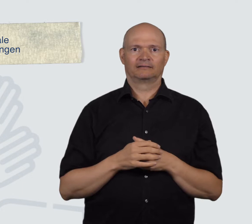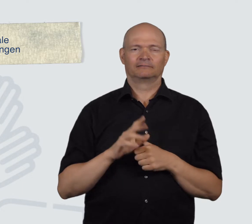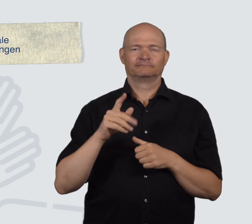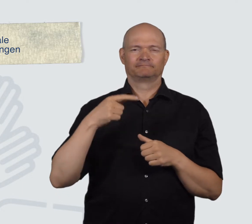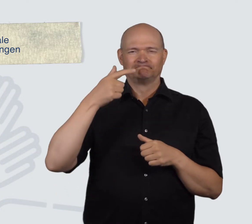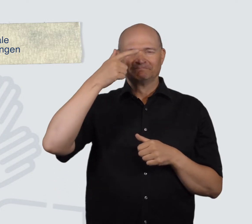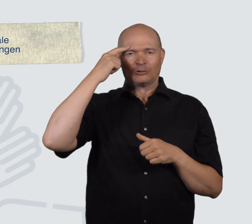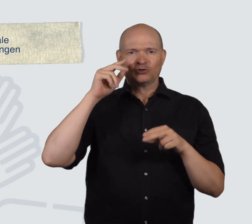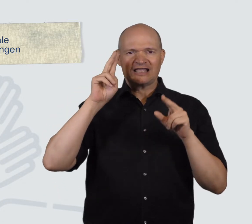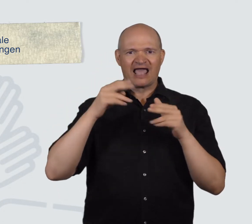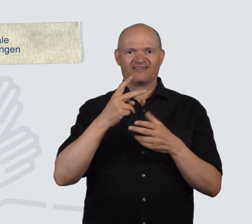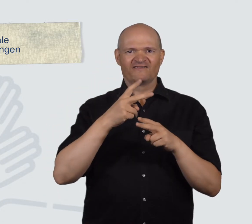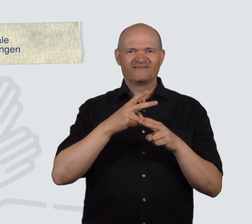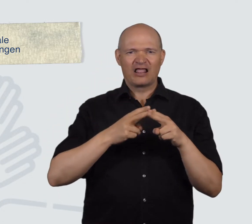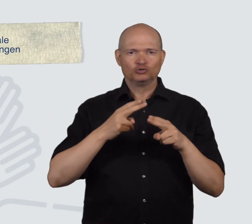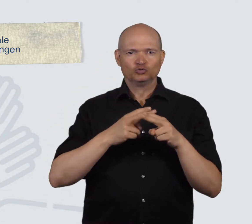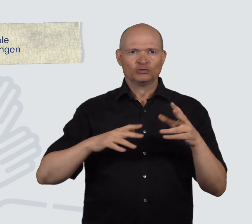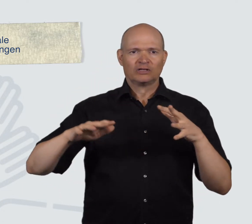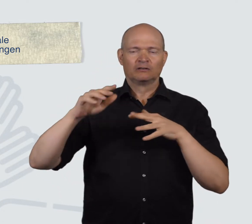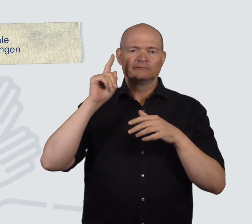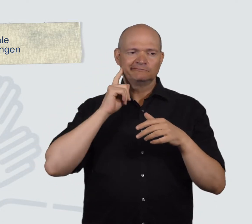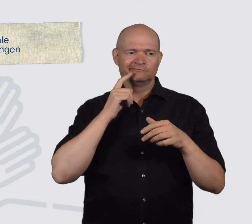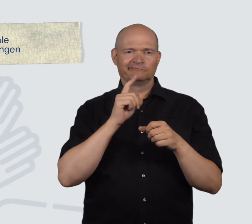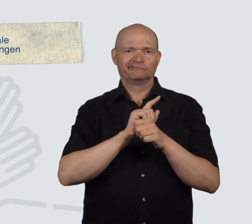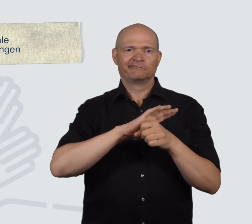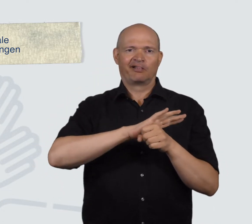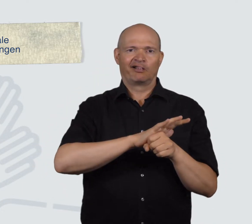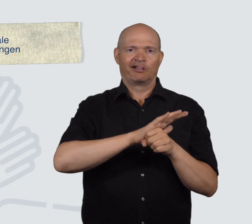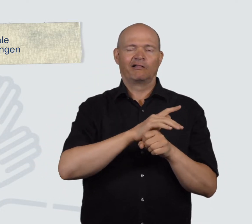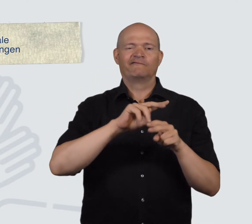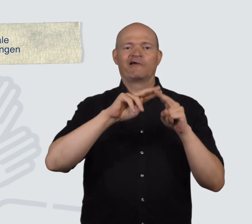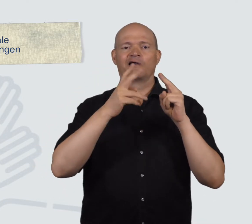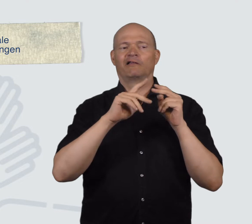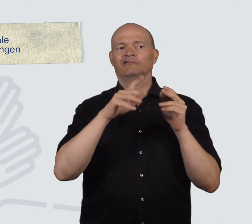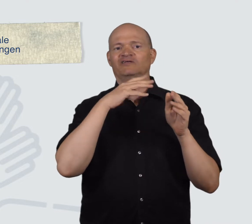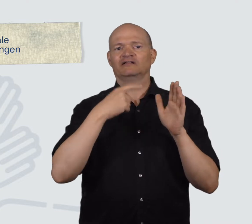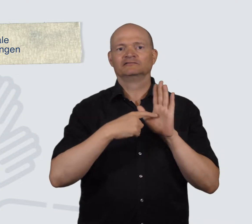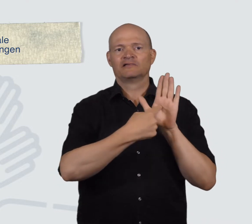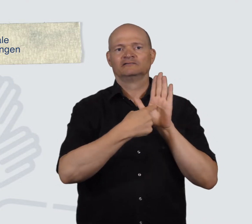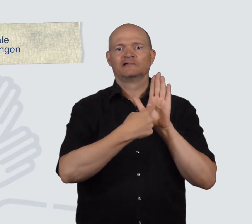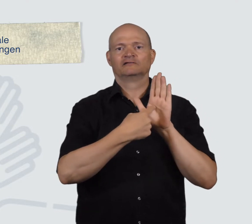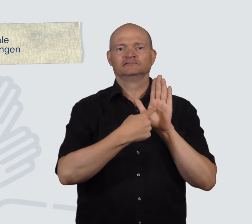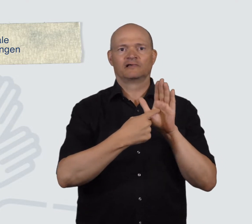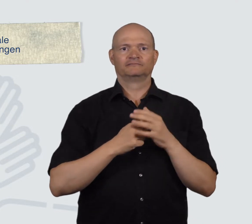highlighting rights abuses against Deaf people worldwide